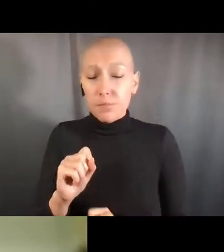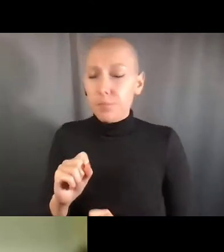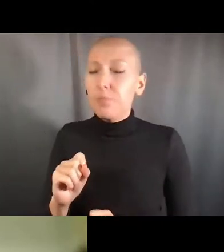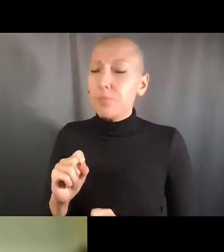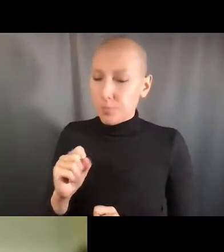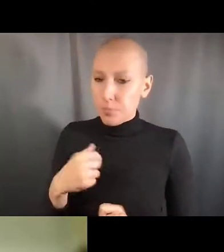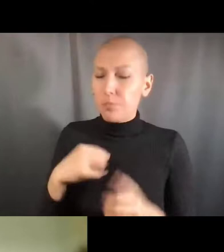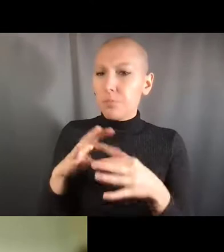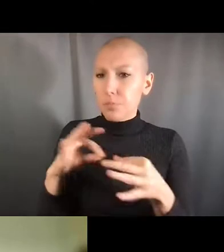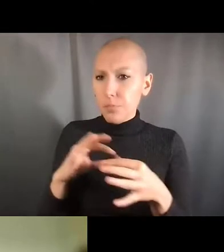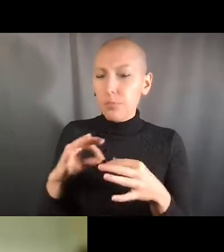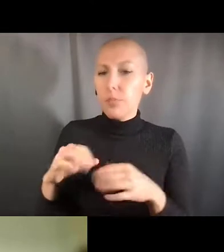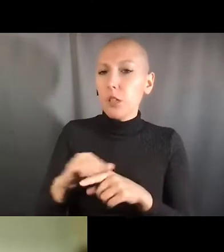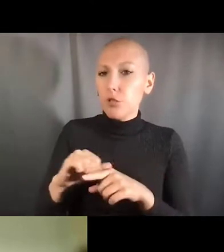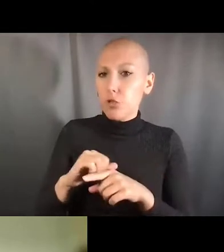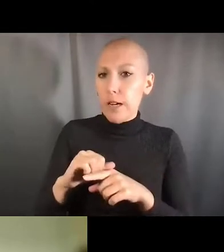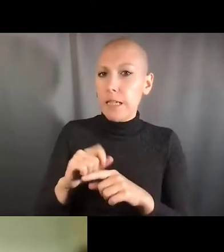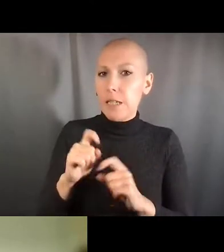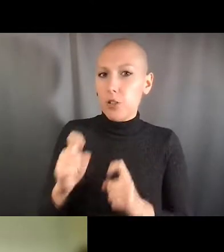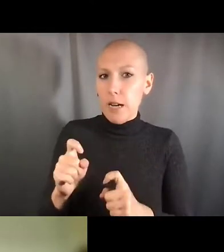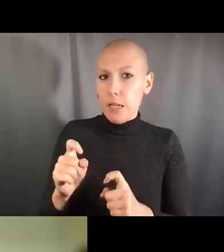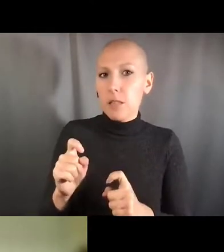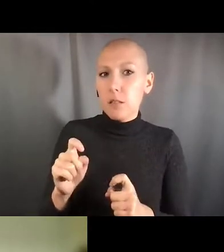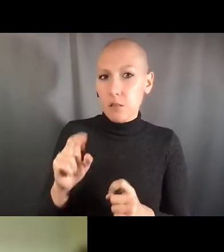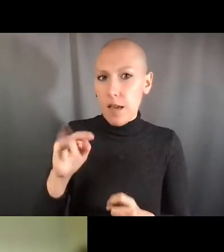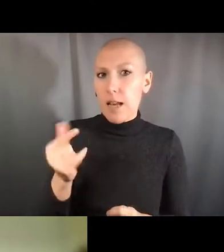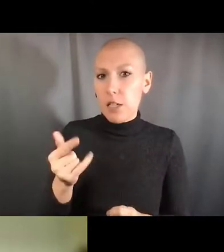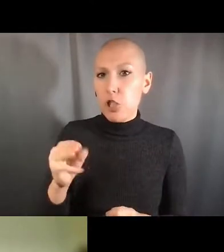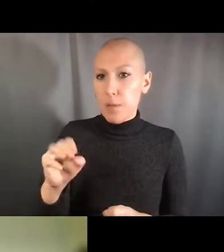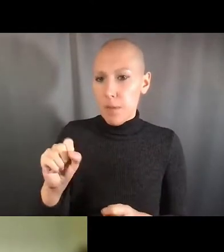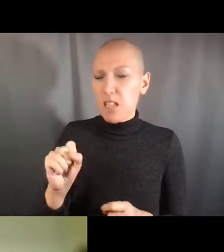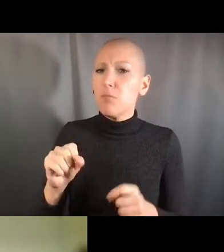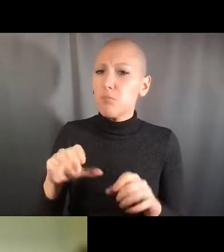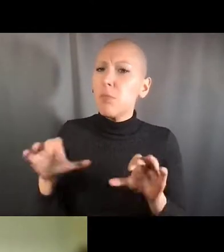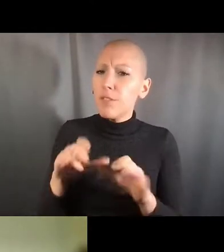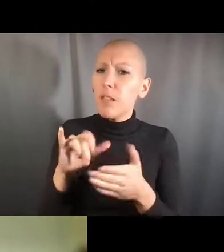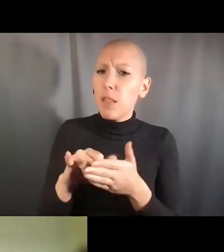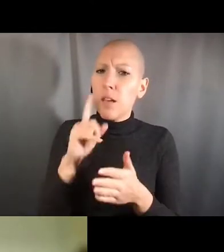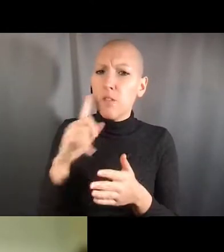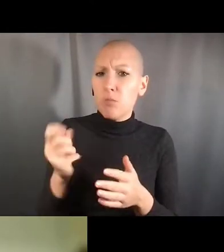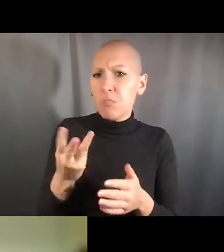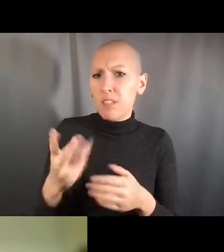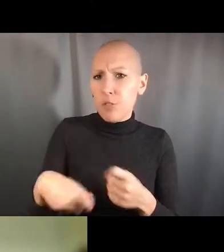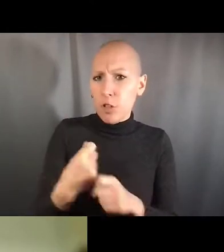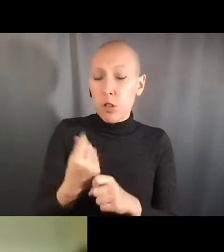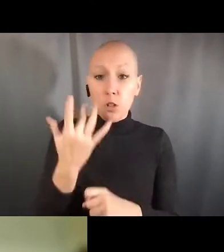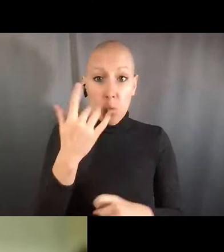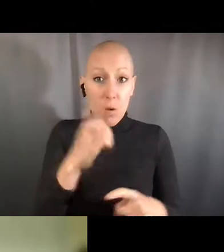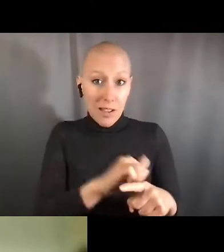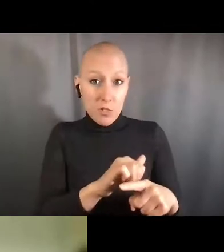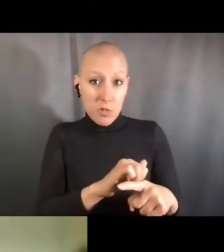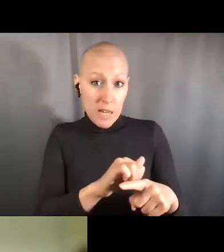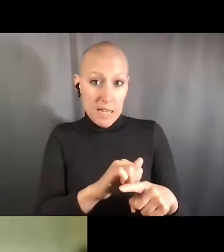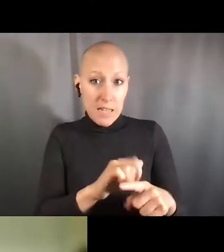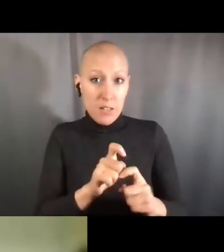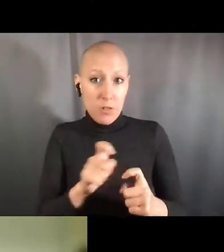How to use the equipment as rigorously as possible and how to do the data interpretation as rigorously as possible, and this could happen all at the same time